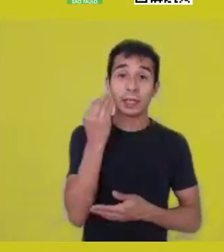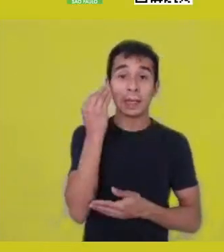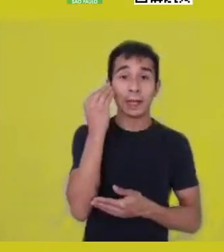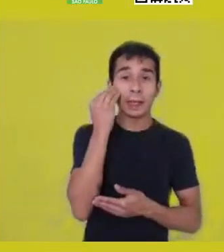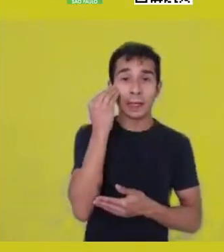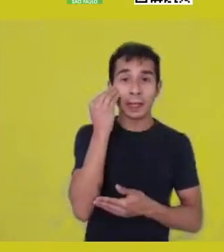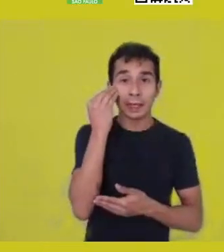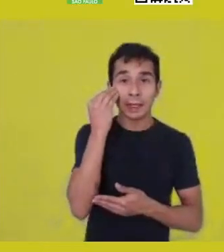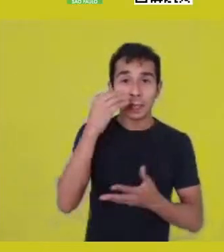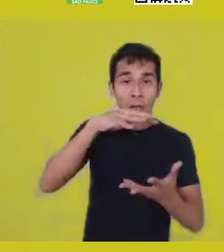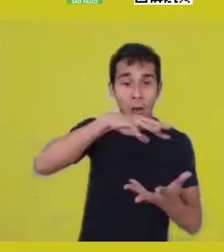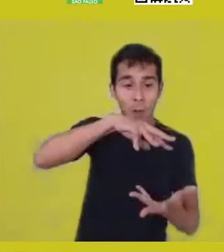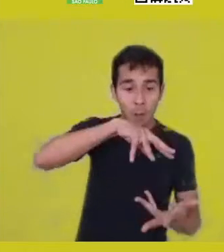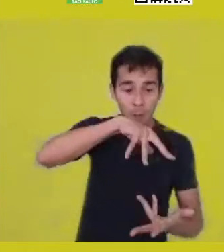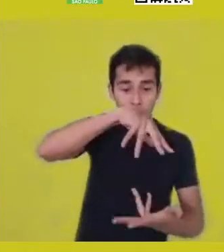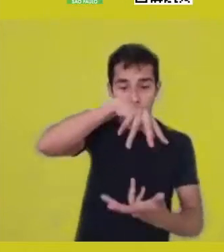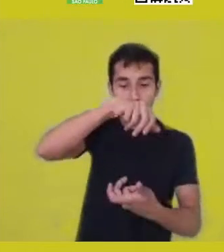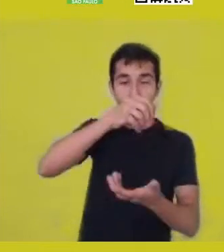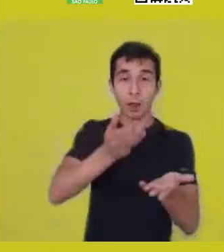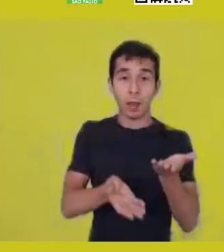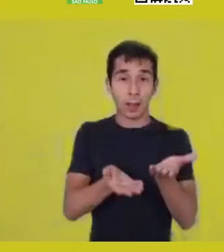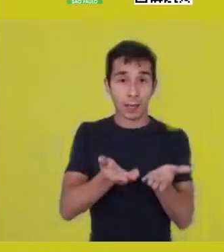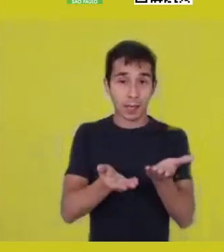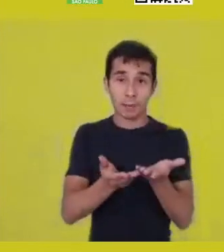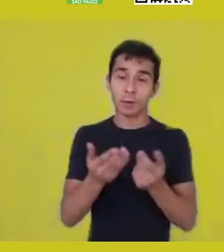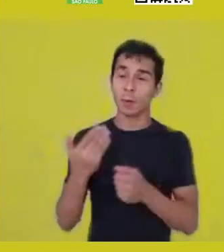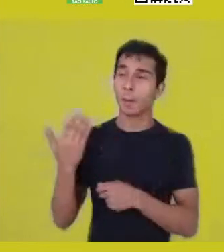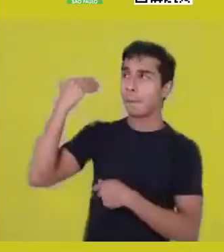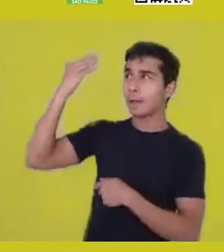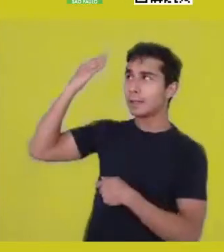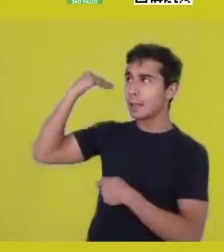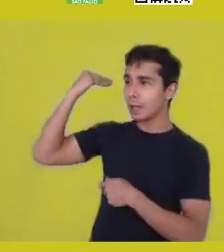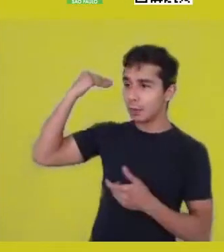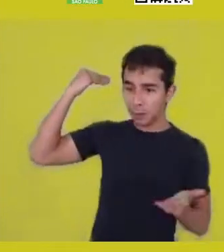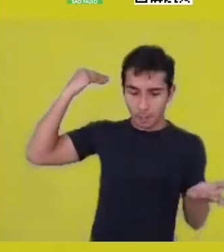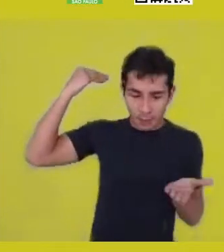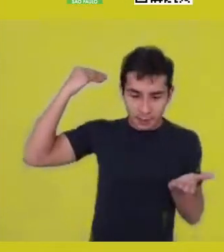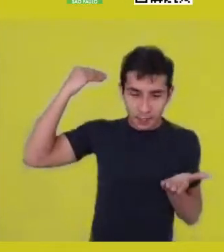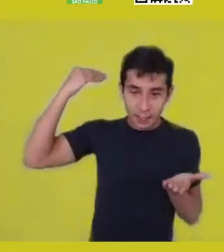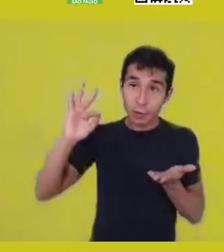in which past, present and future are inseparable;